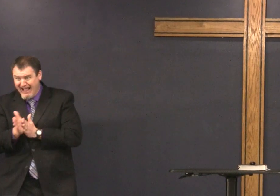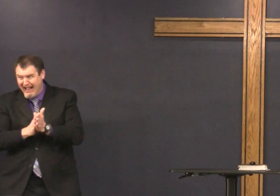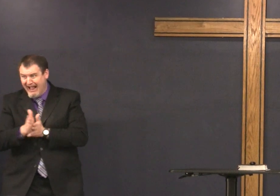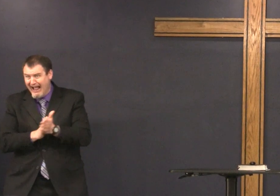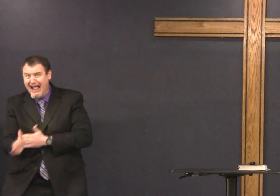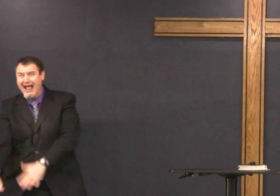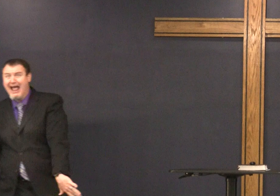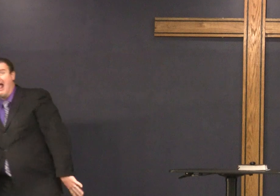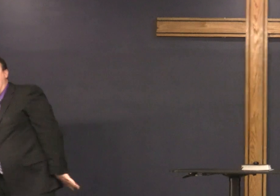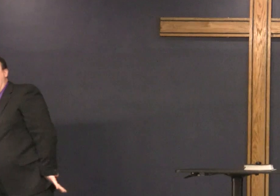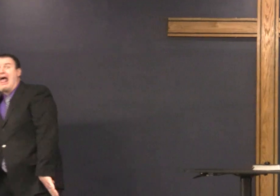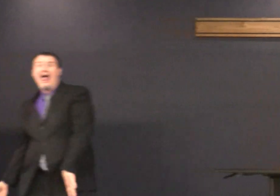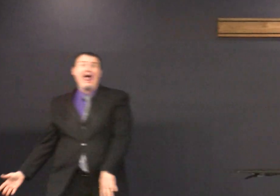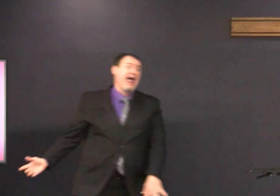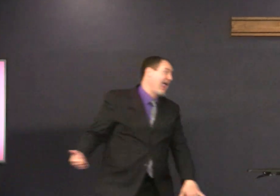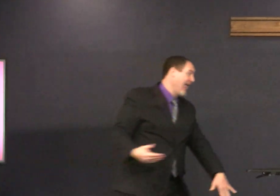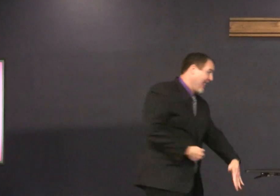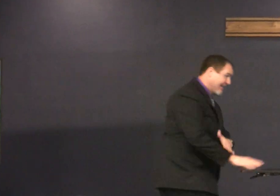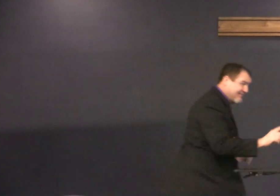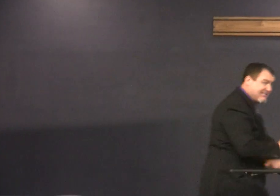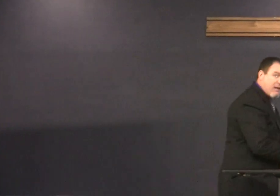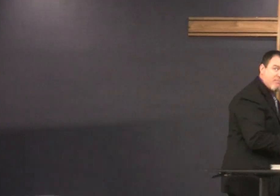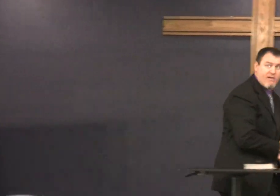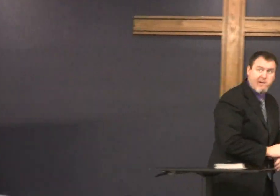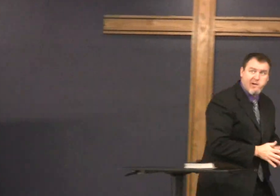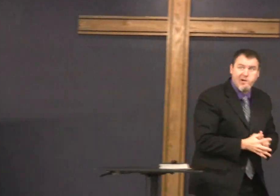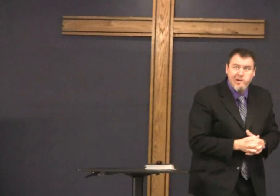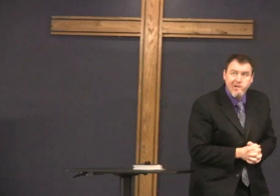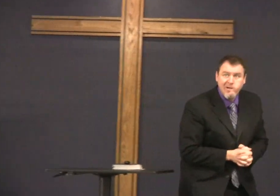assuming was ready he got up and took off went to the temple